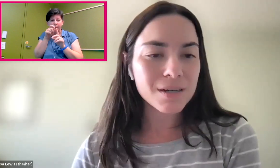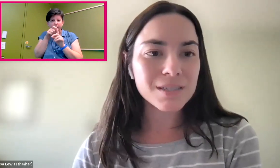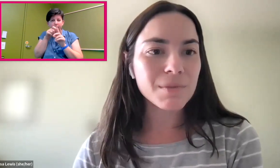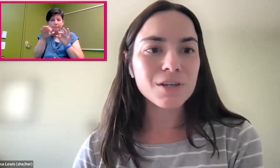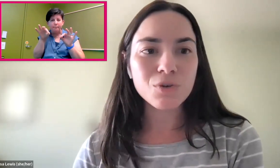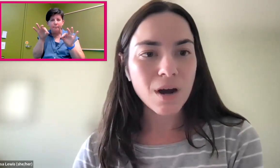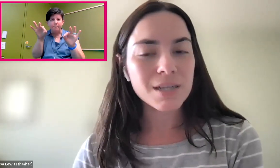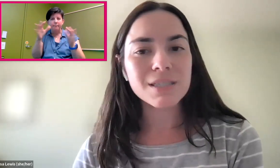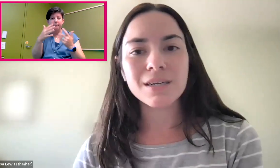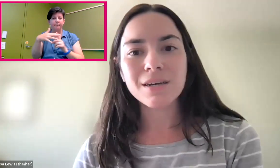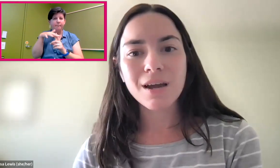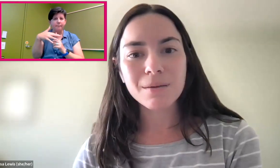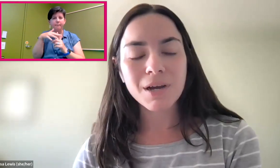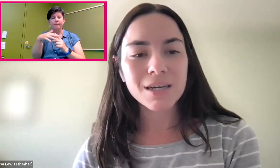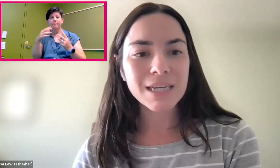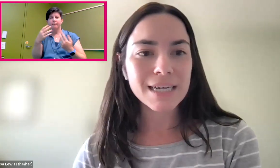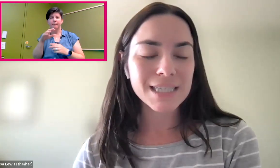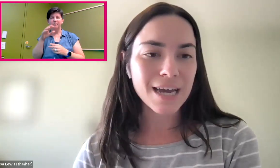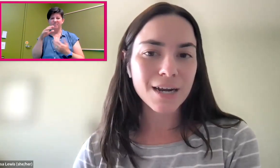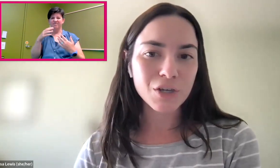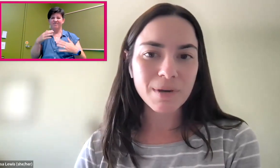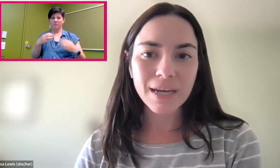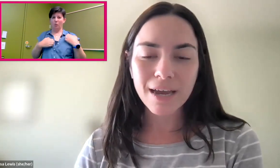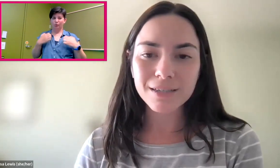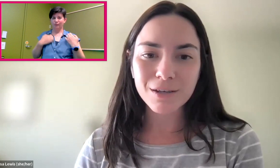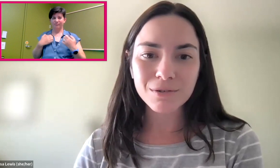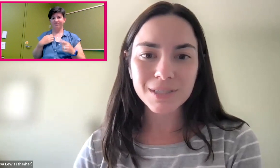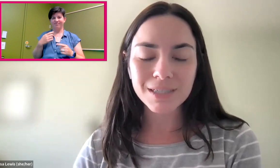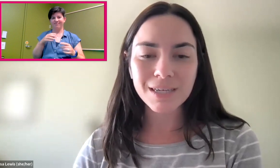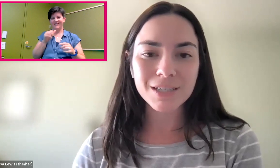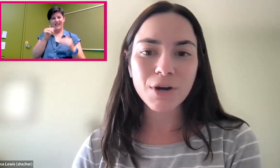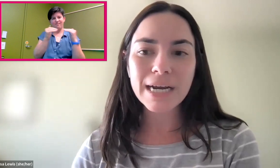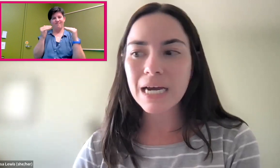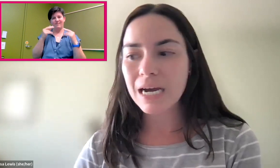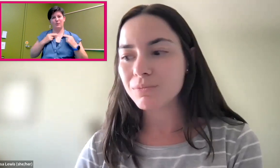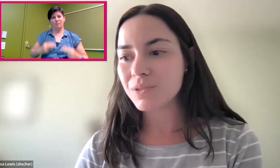on some of the nuance and context that a human can. So it's a great--